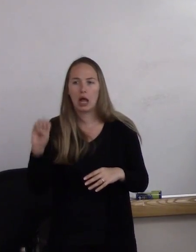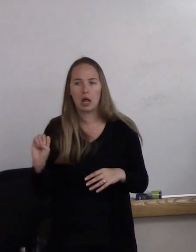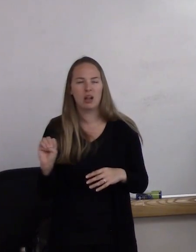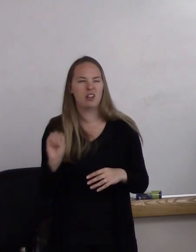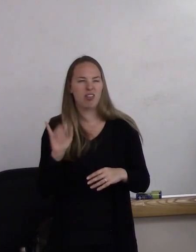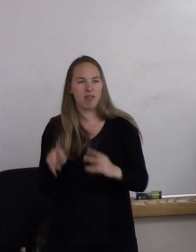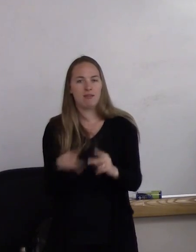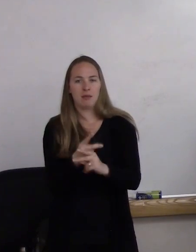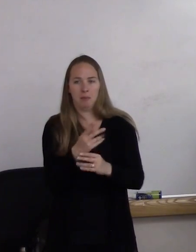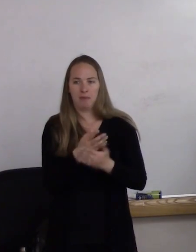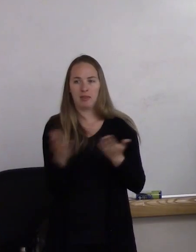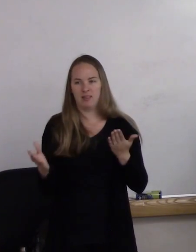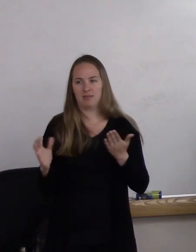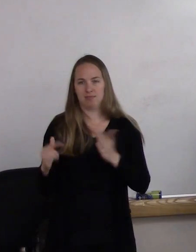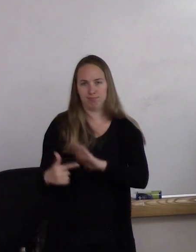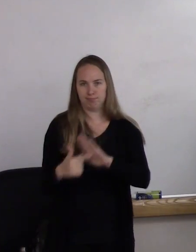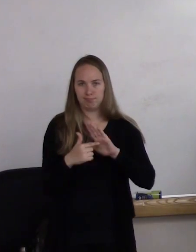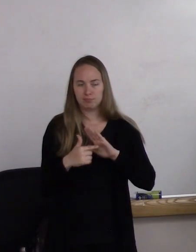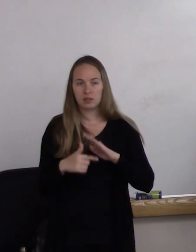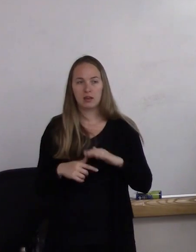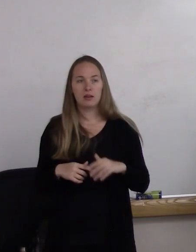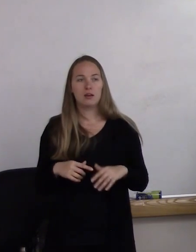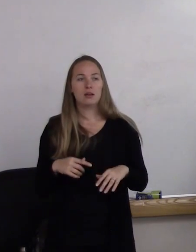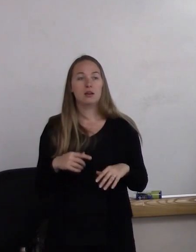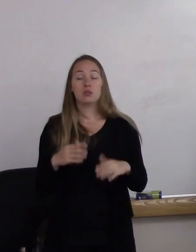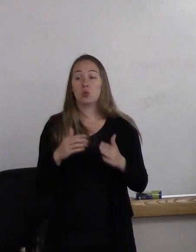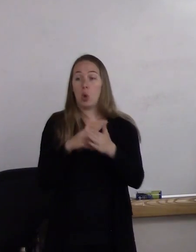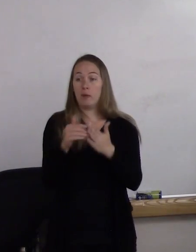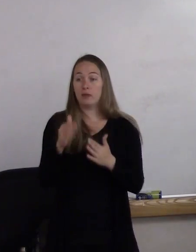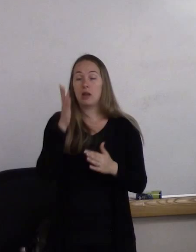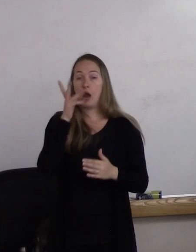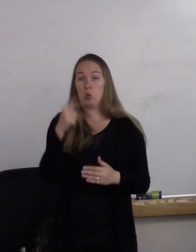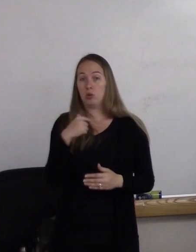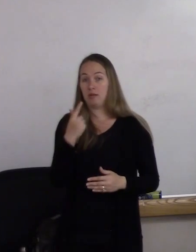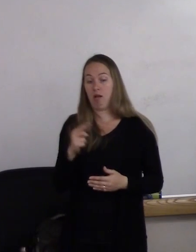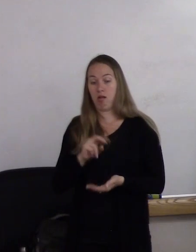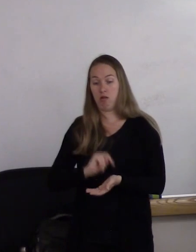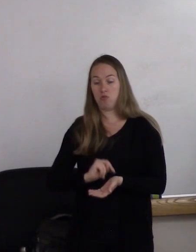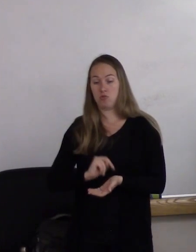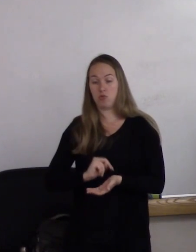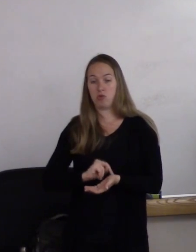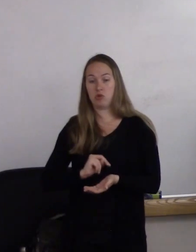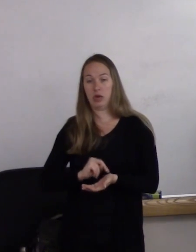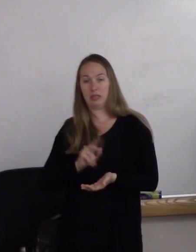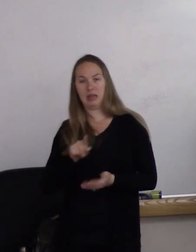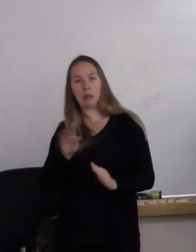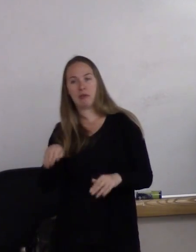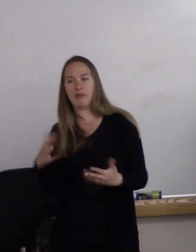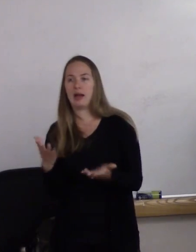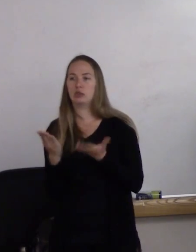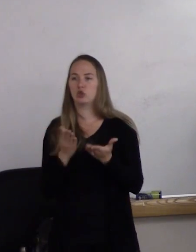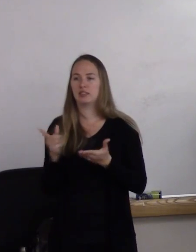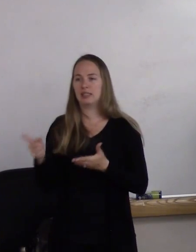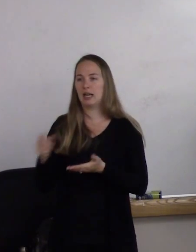Those types of cues. So we'll often to say to a nurse who may be providing services to someone in a nursing home,